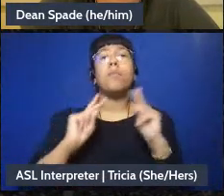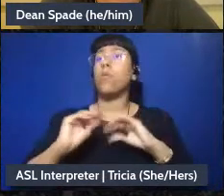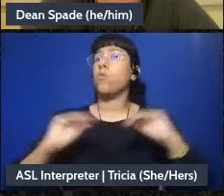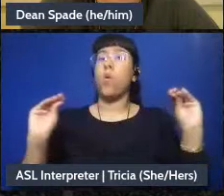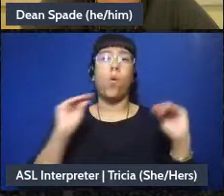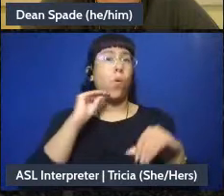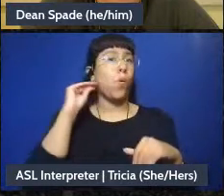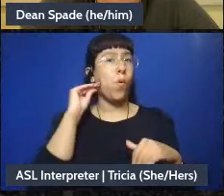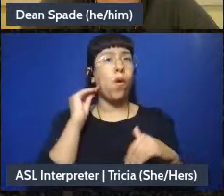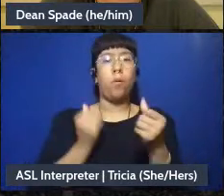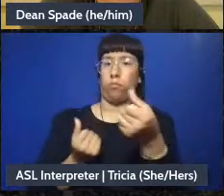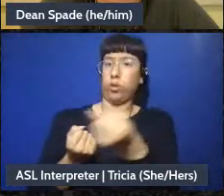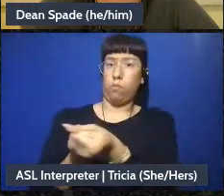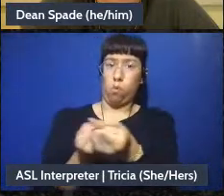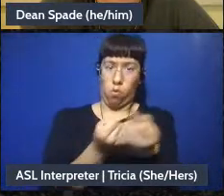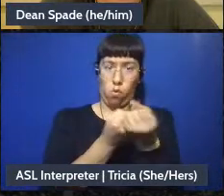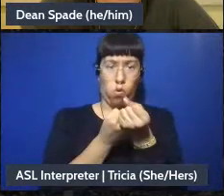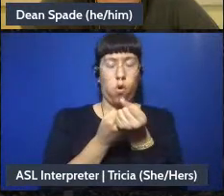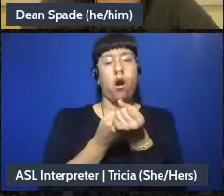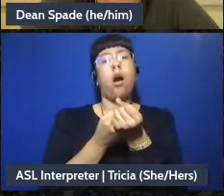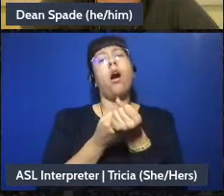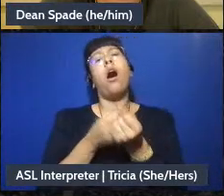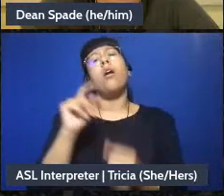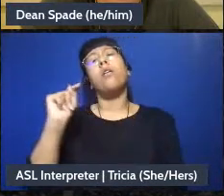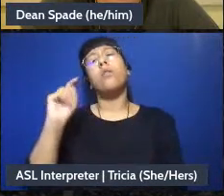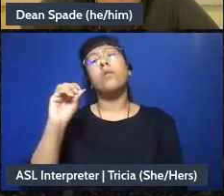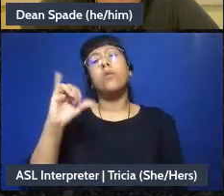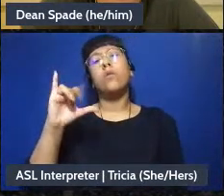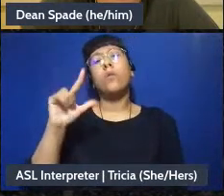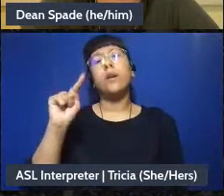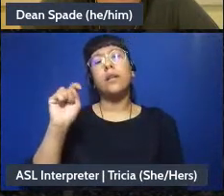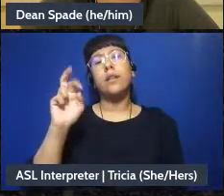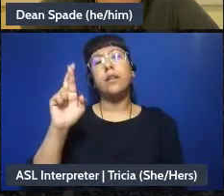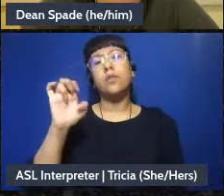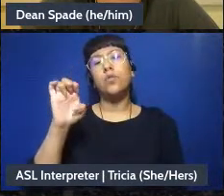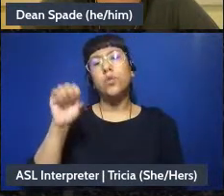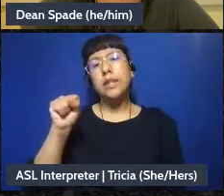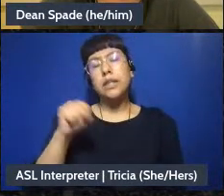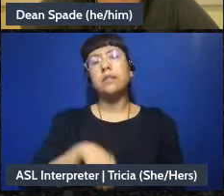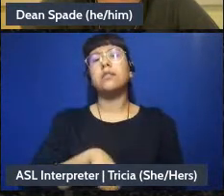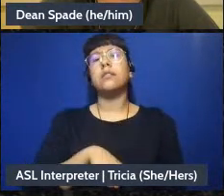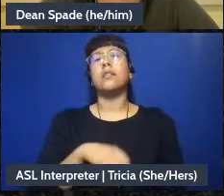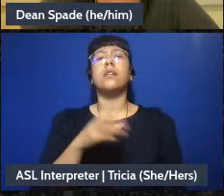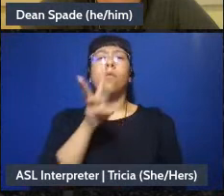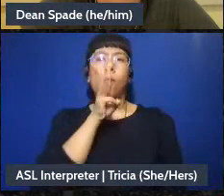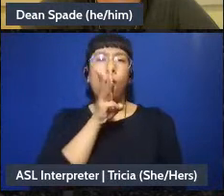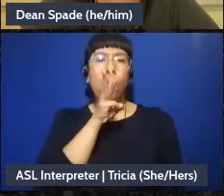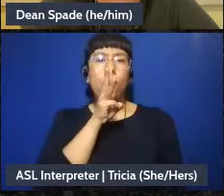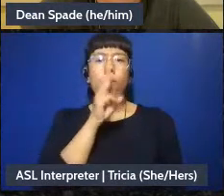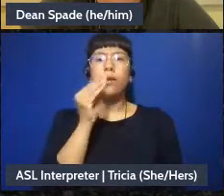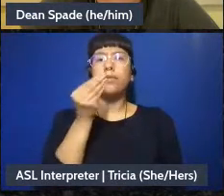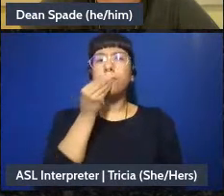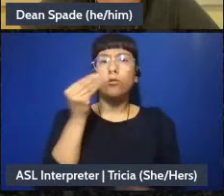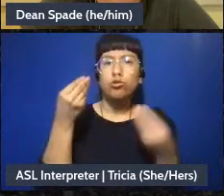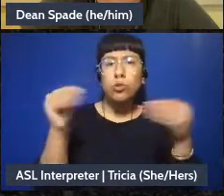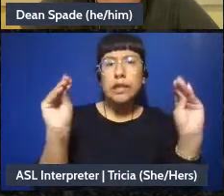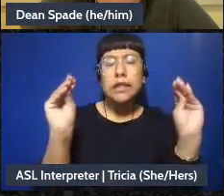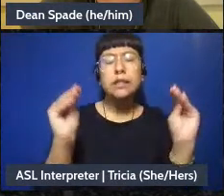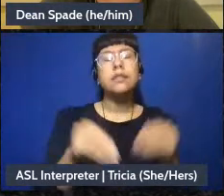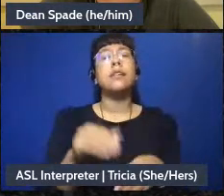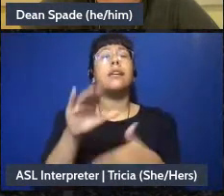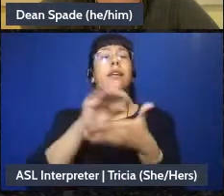toiletries, groceries, water, cash, eviction, defense, bike, repair